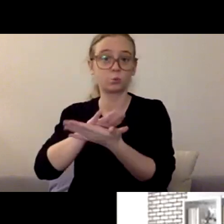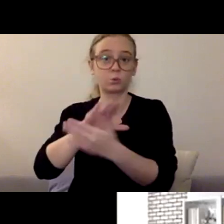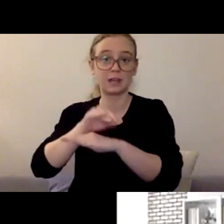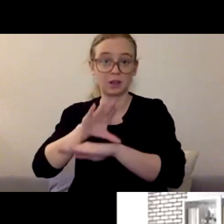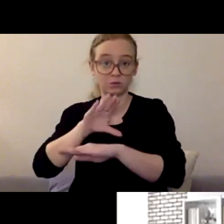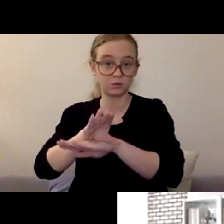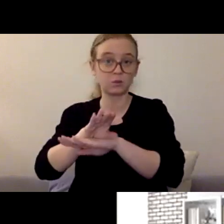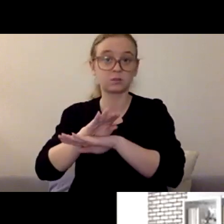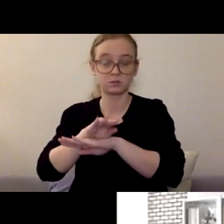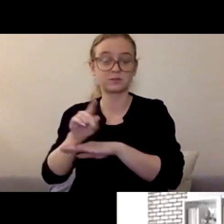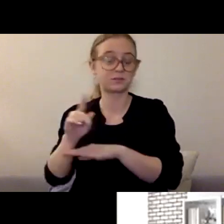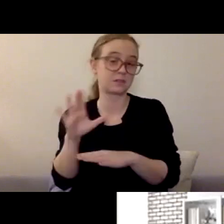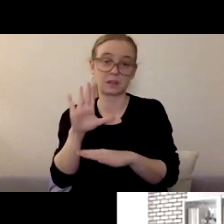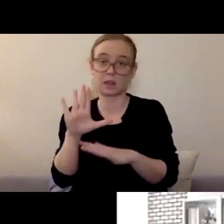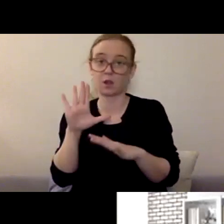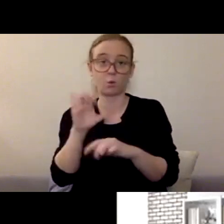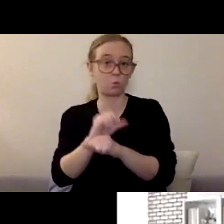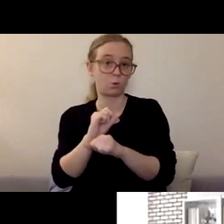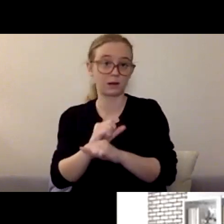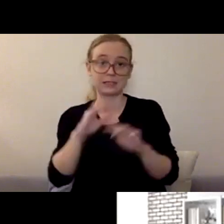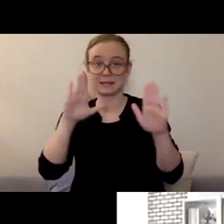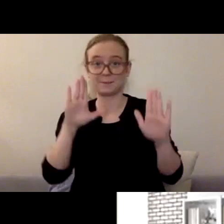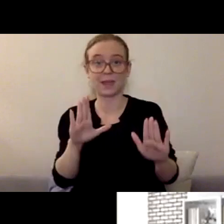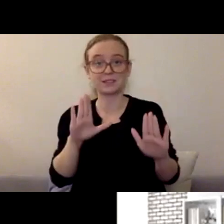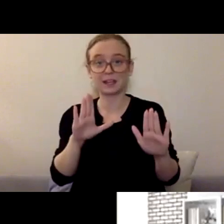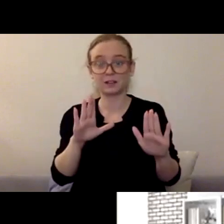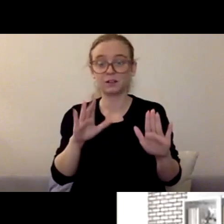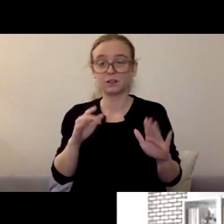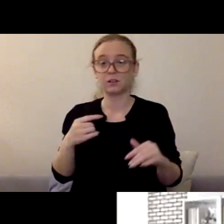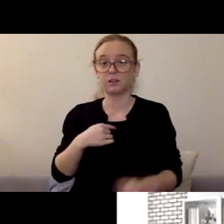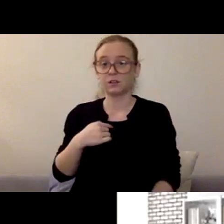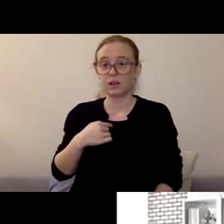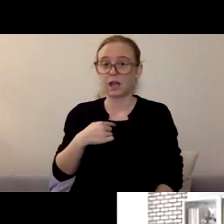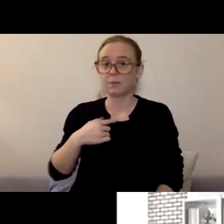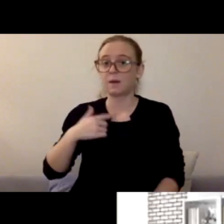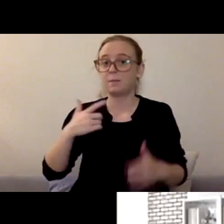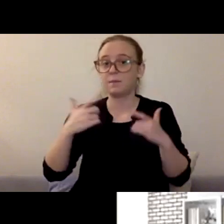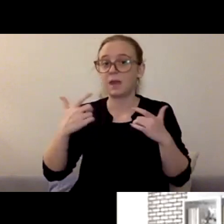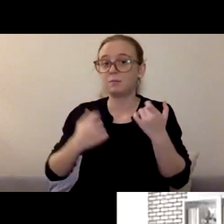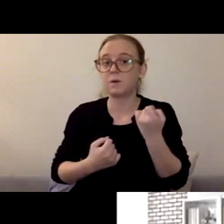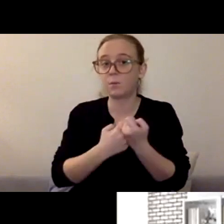both closer to home and professional health, I am a huge fan. Every time we come back to the option,